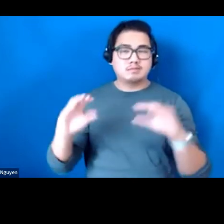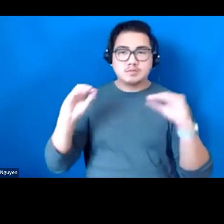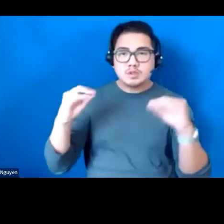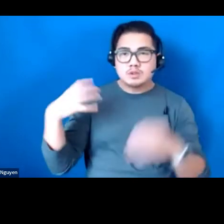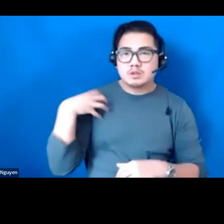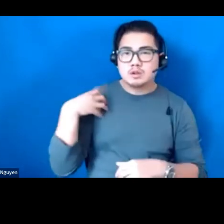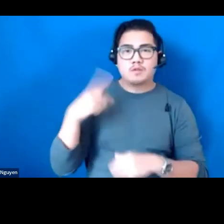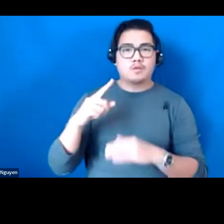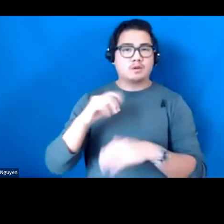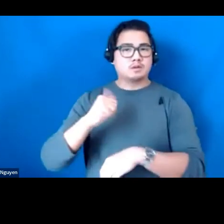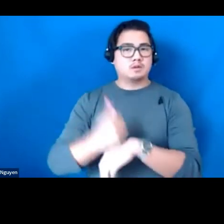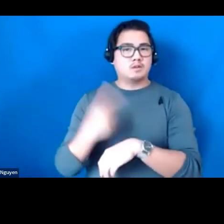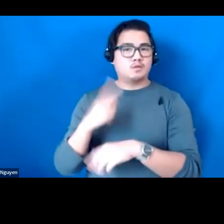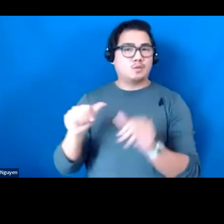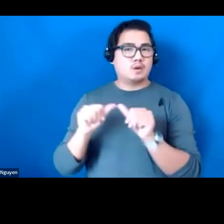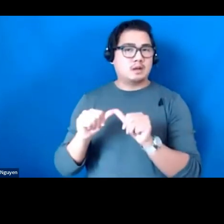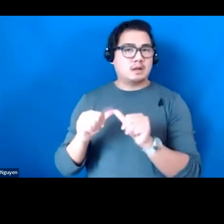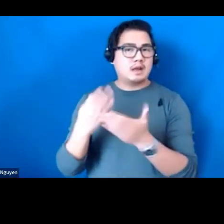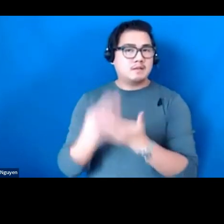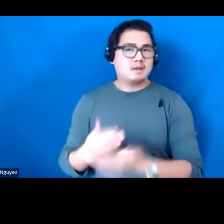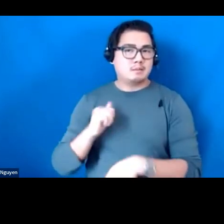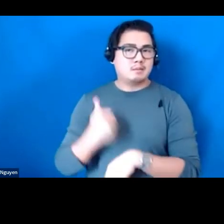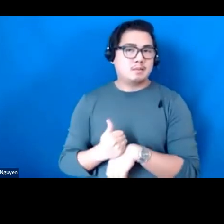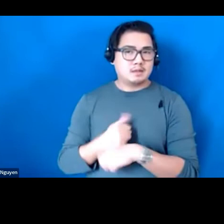Implementing and Sustaining Evidence based Literacy Practices.